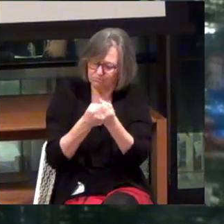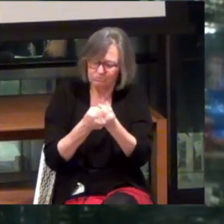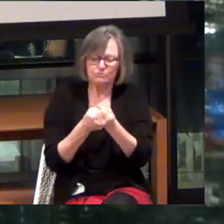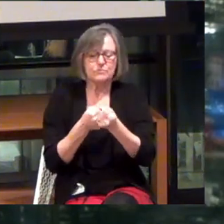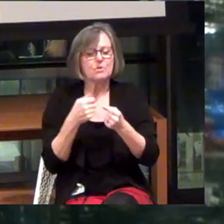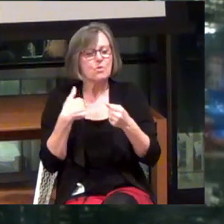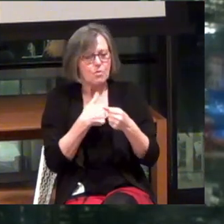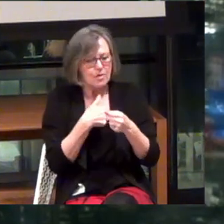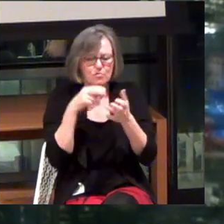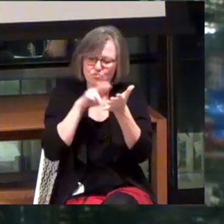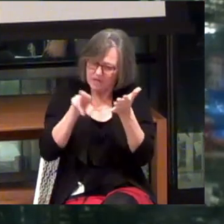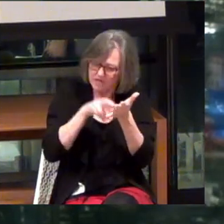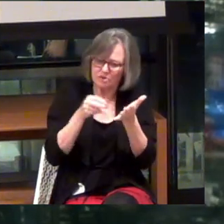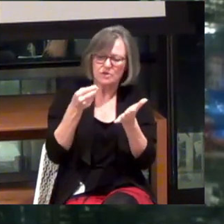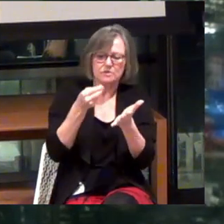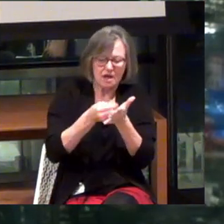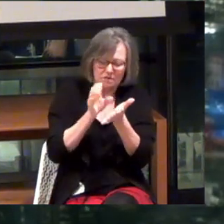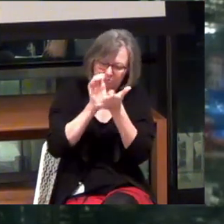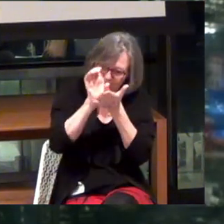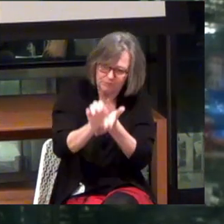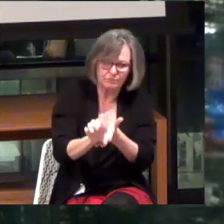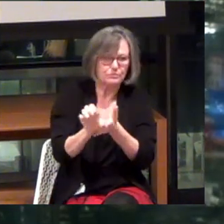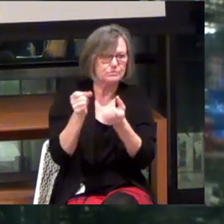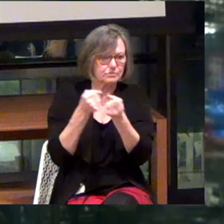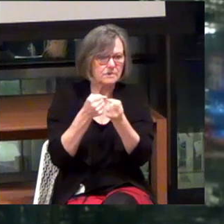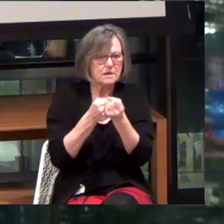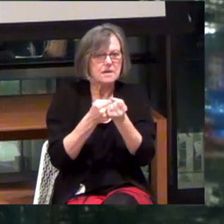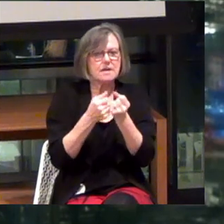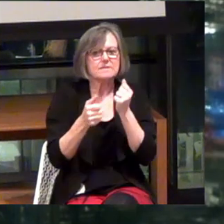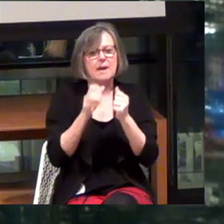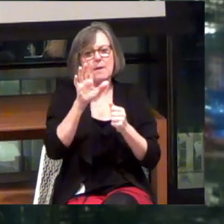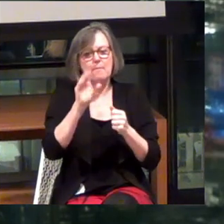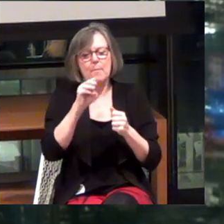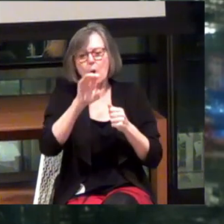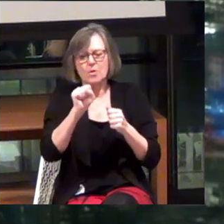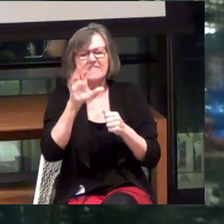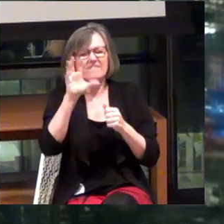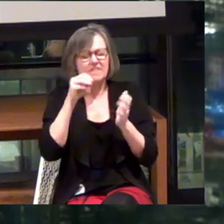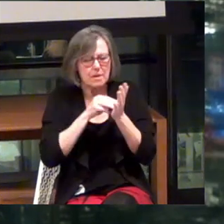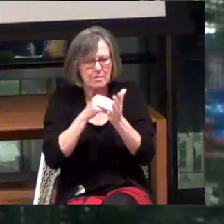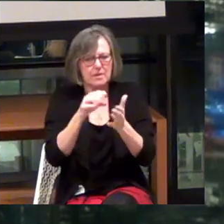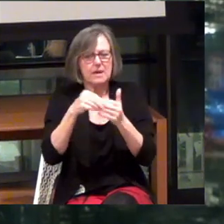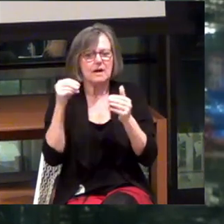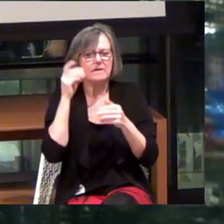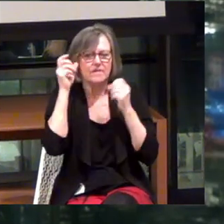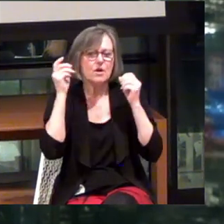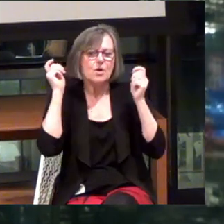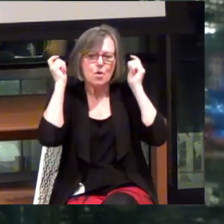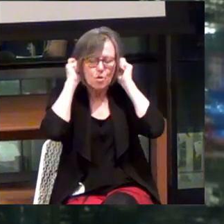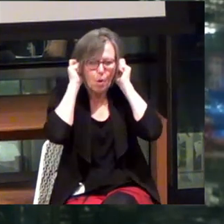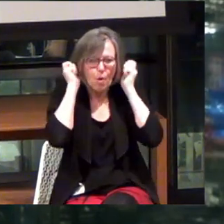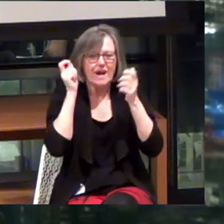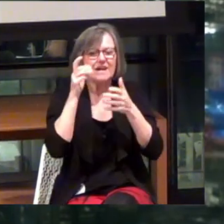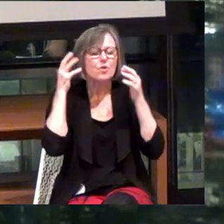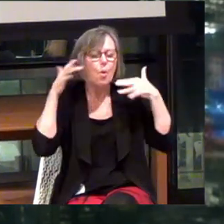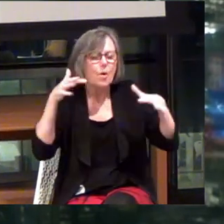We put research dollars behind it. Bose spent $50 million developing noise canceling in 15 years.